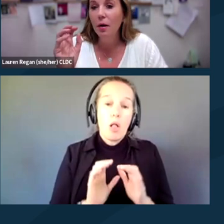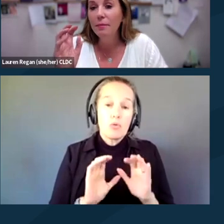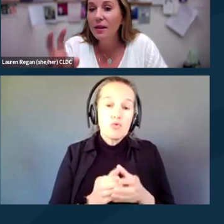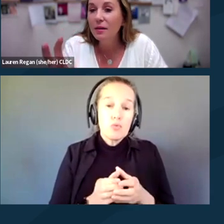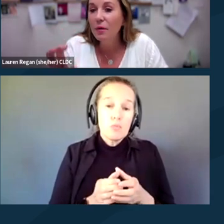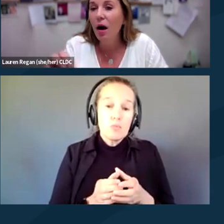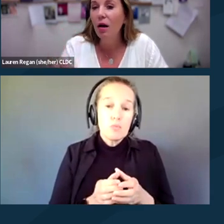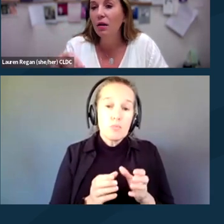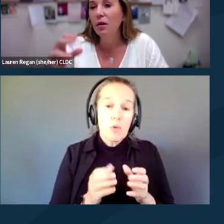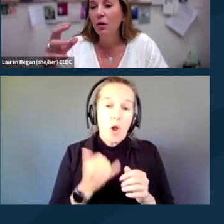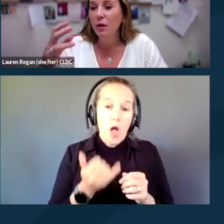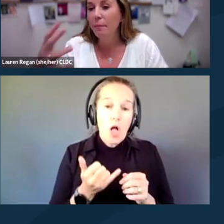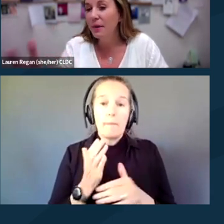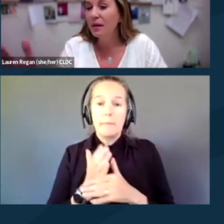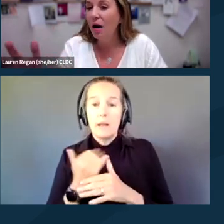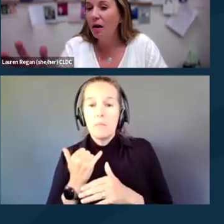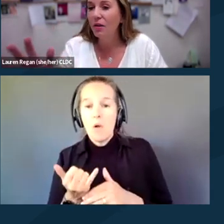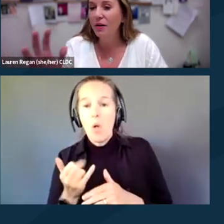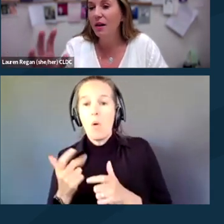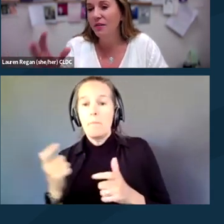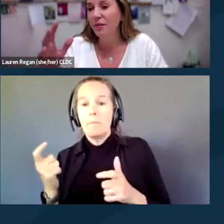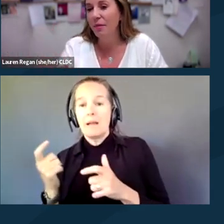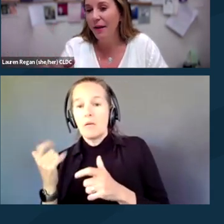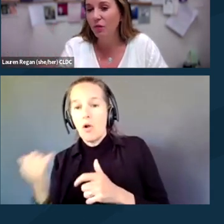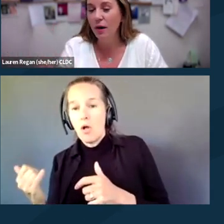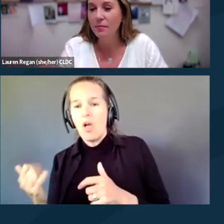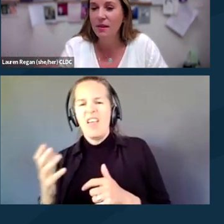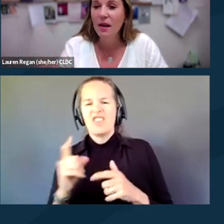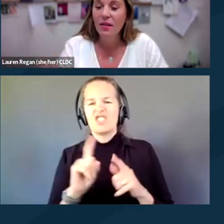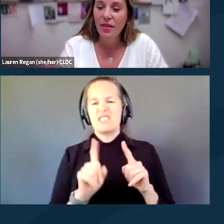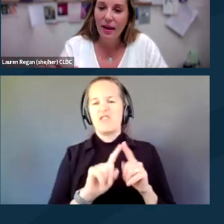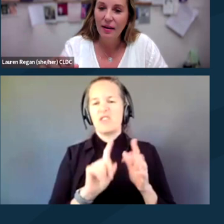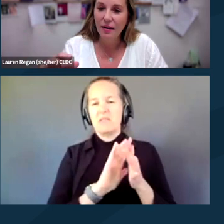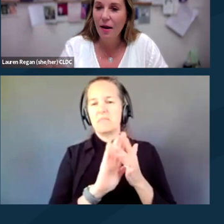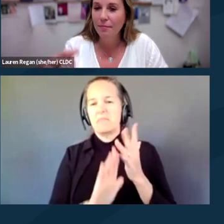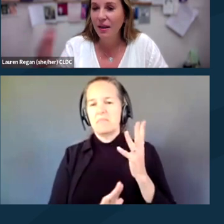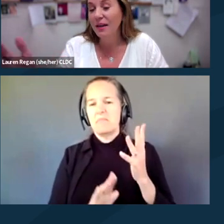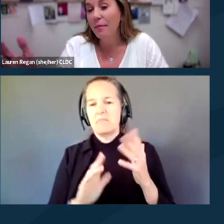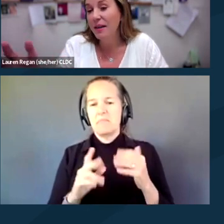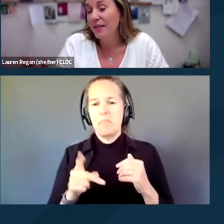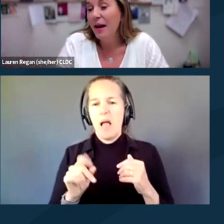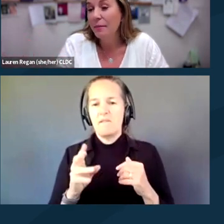a medium call, or a big call, there are different platforms that can accommodate that.